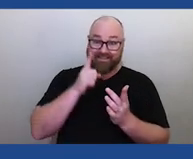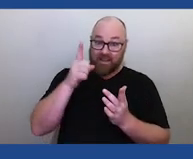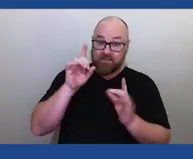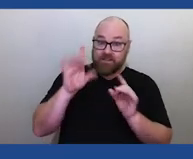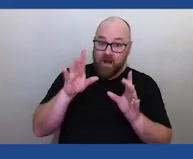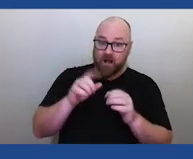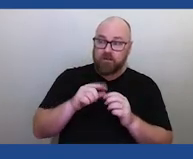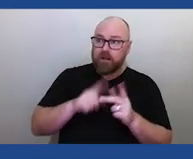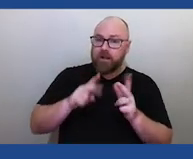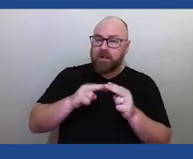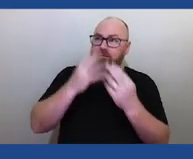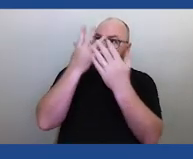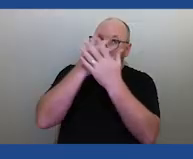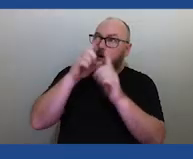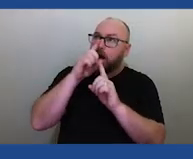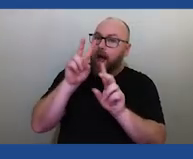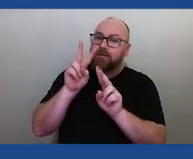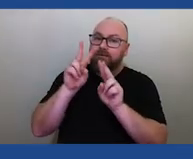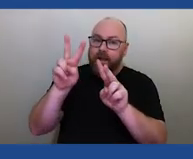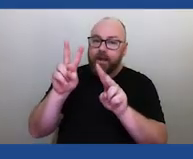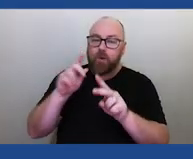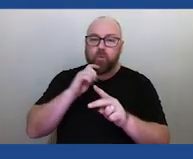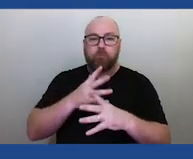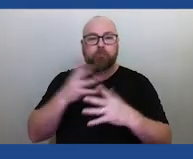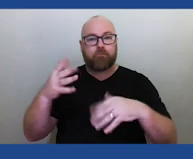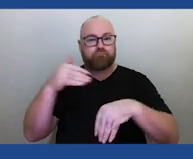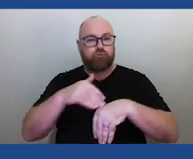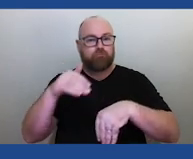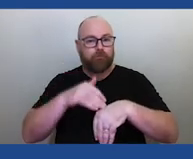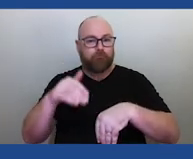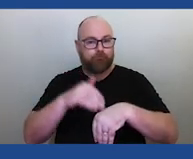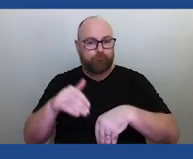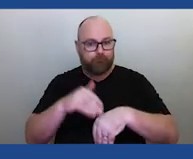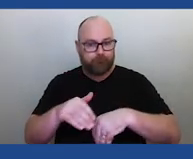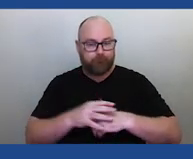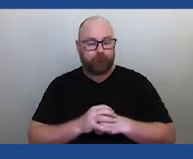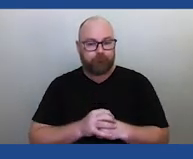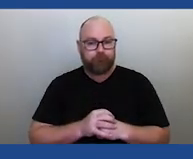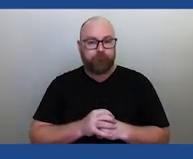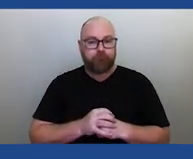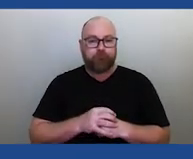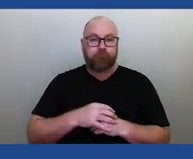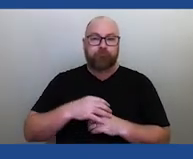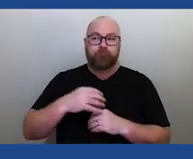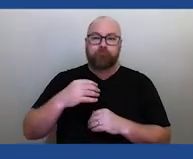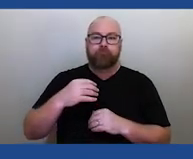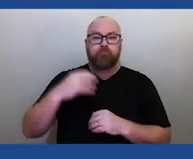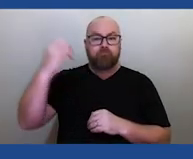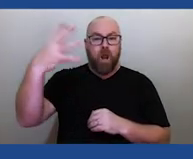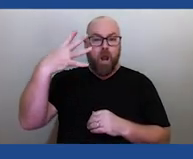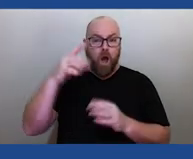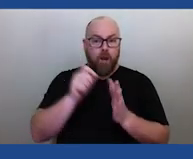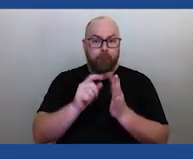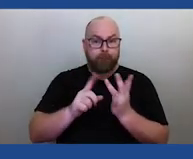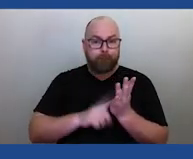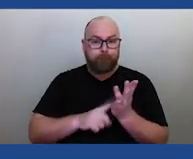then you're going to have some serious problems and light pollution and microsatellites coming in and impacting that is a real concern.